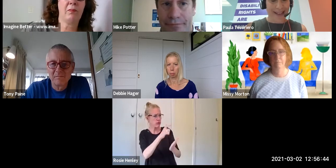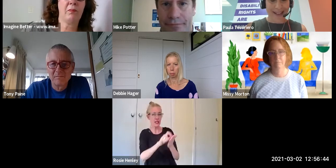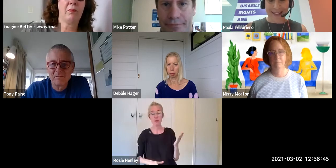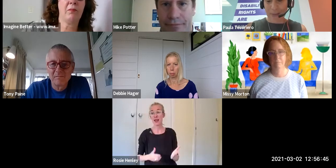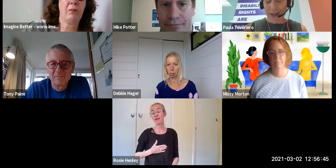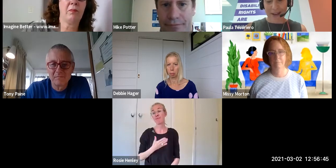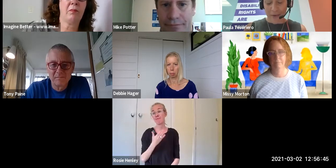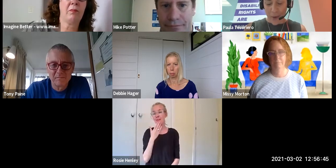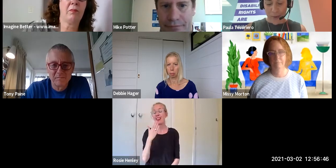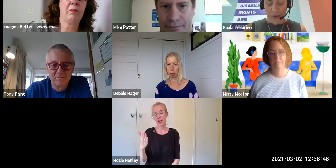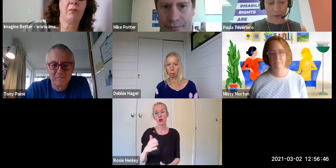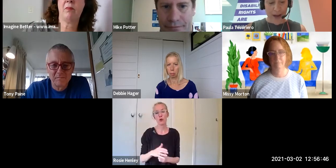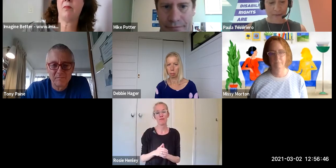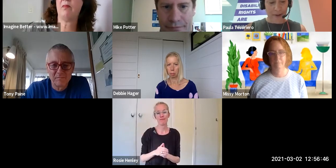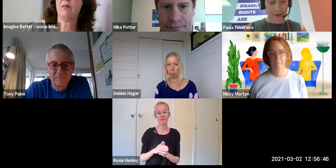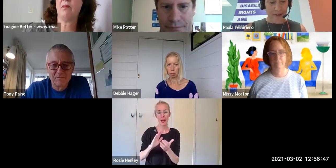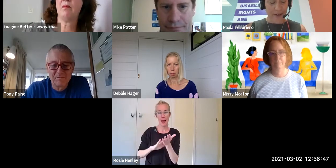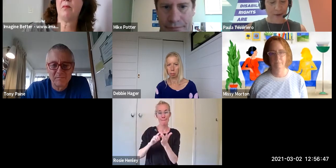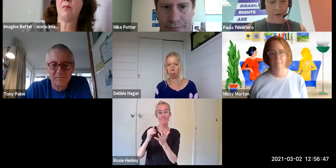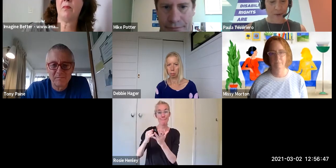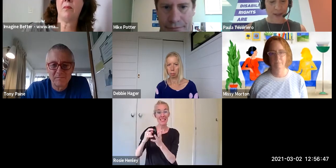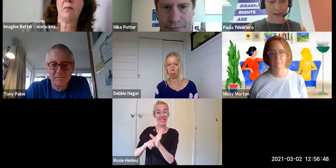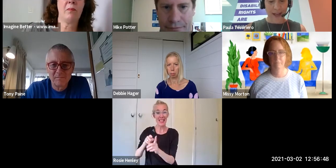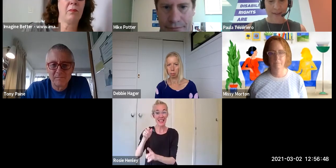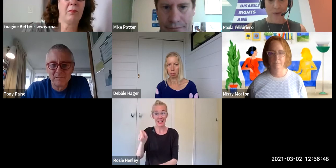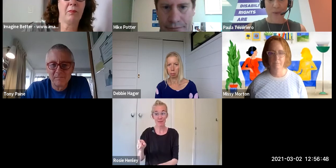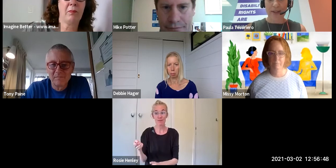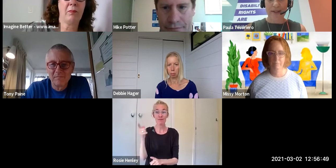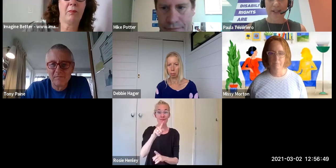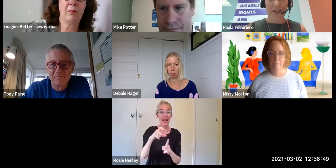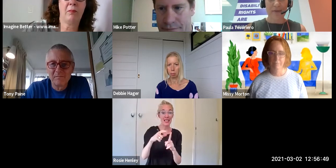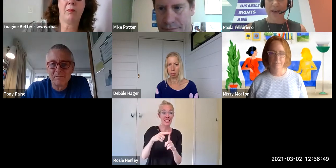and Debbie. I've worked with you now for a few years and that authenticity just really